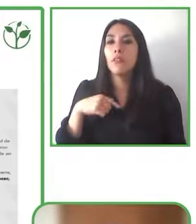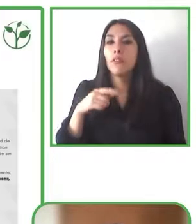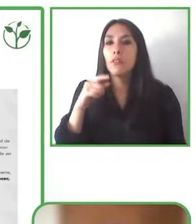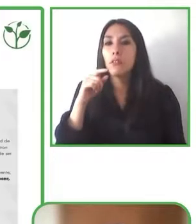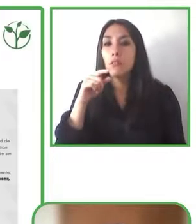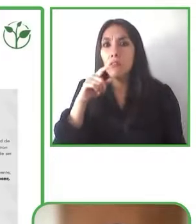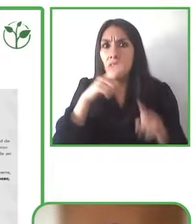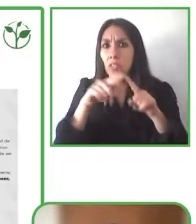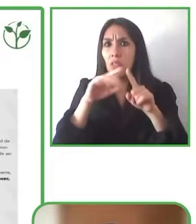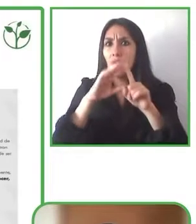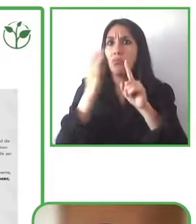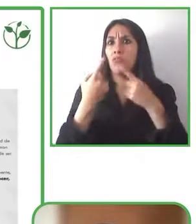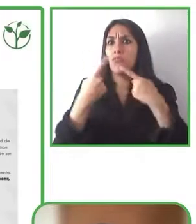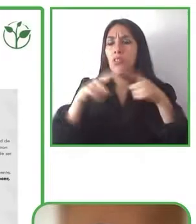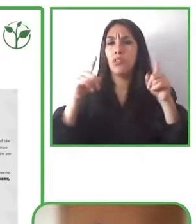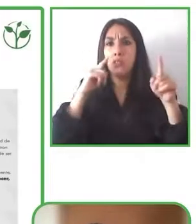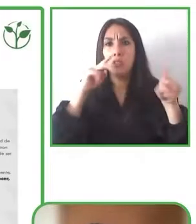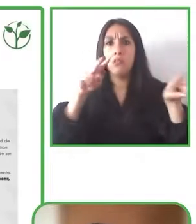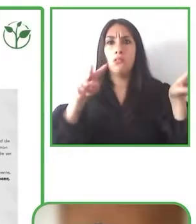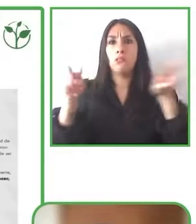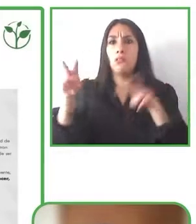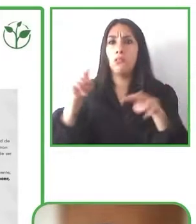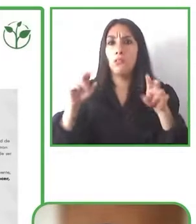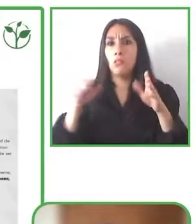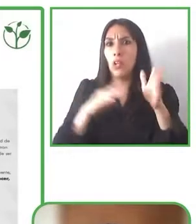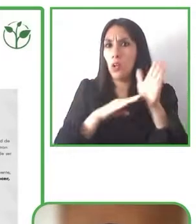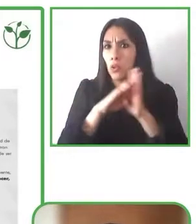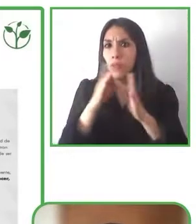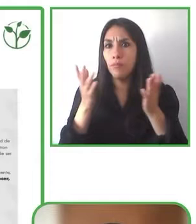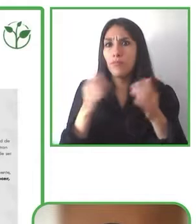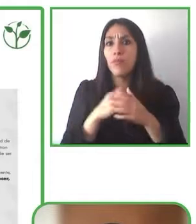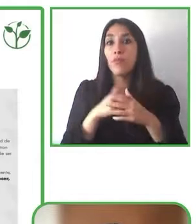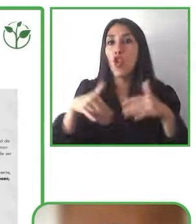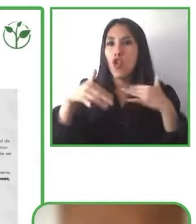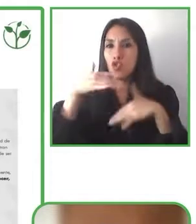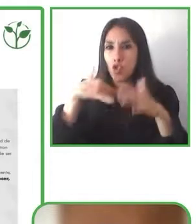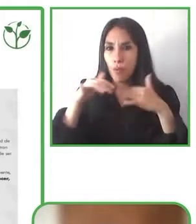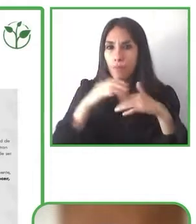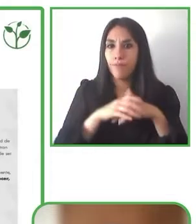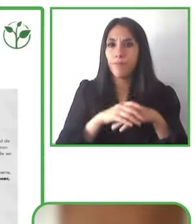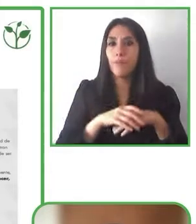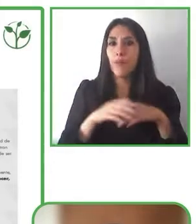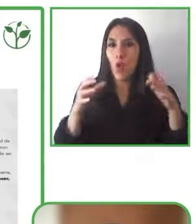bring us for a social, community and individual development.